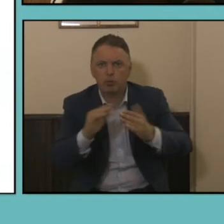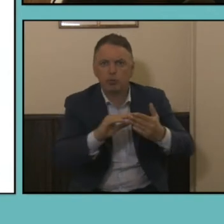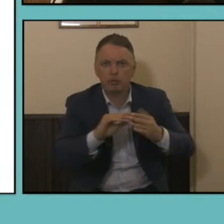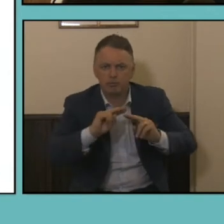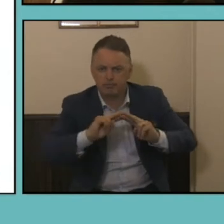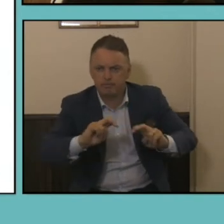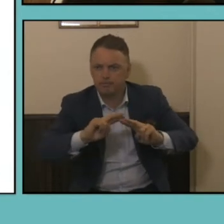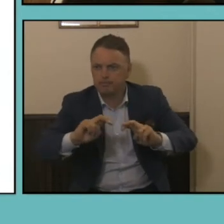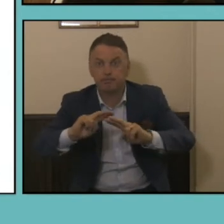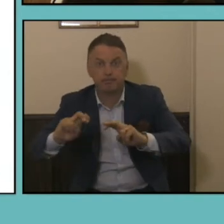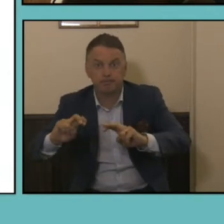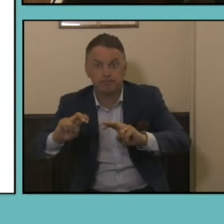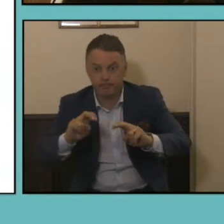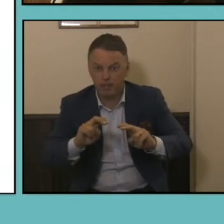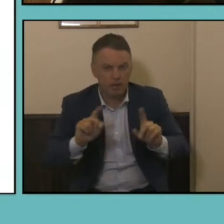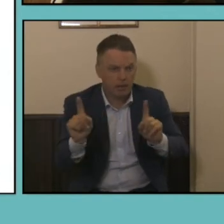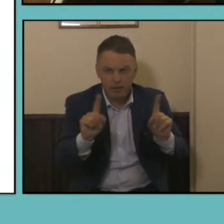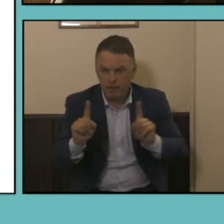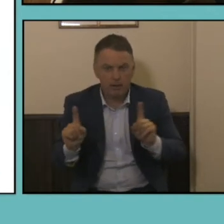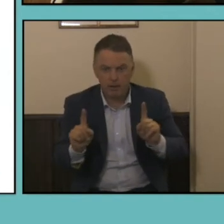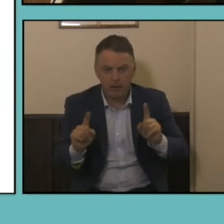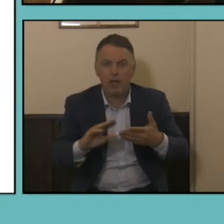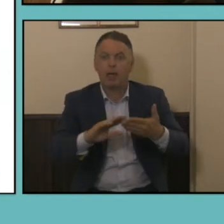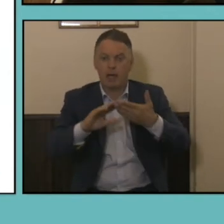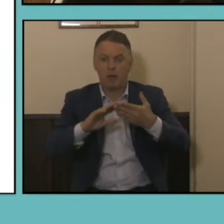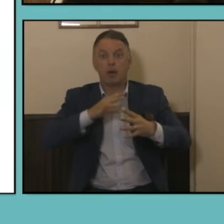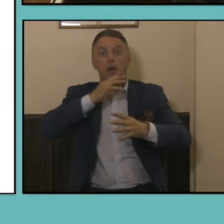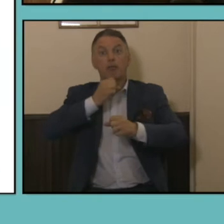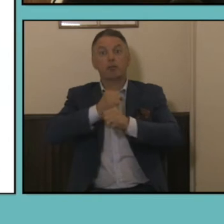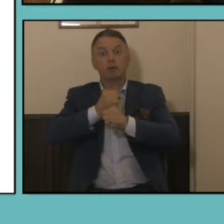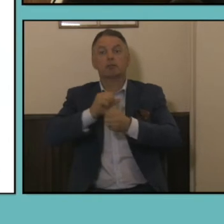allocation of government funds and services, but it's also used by many